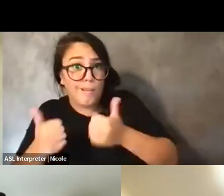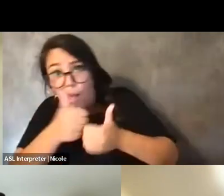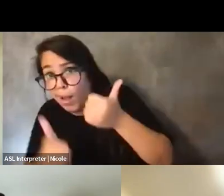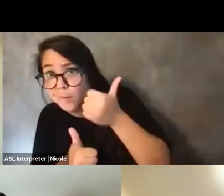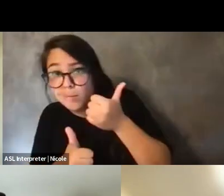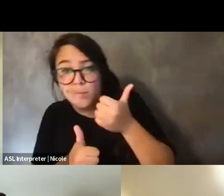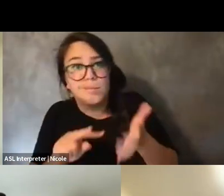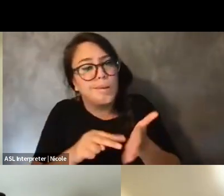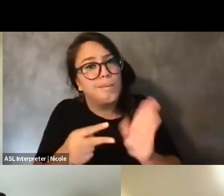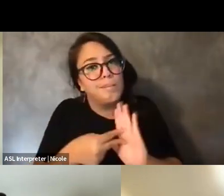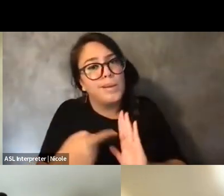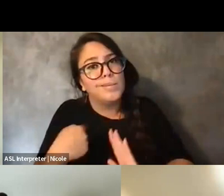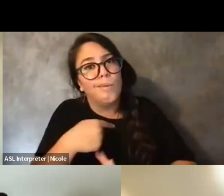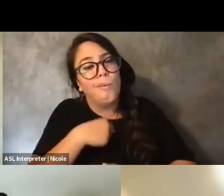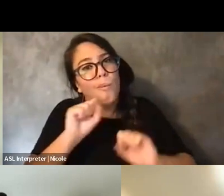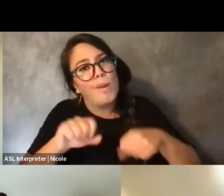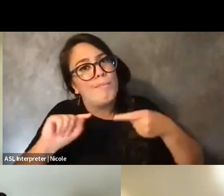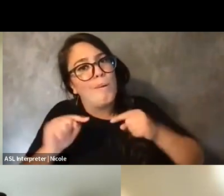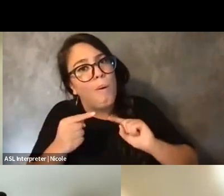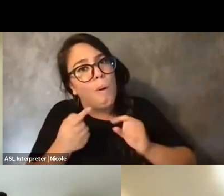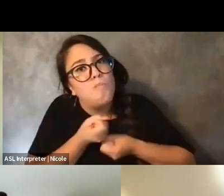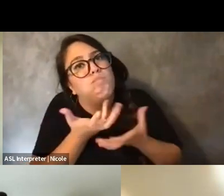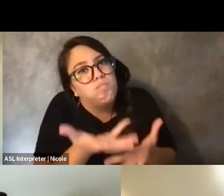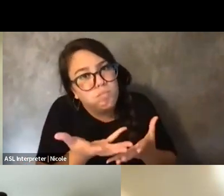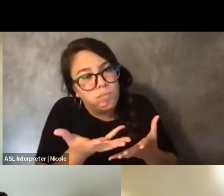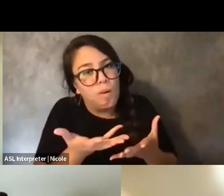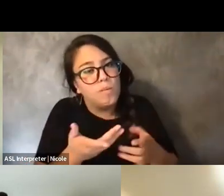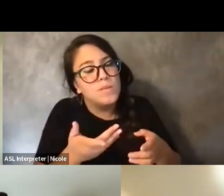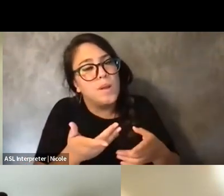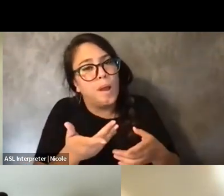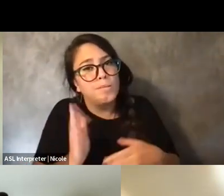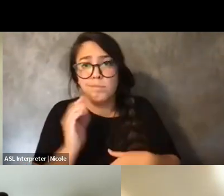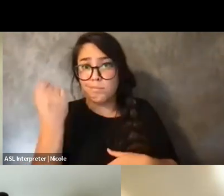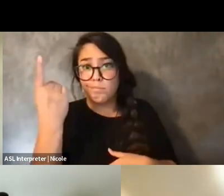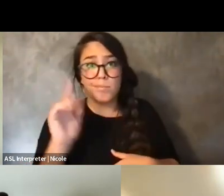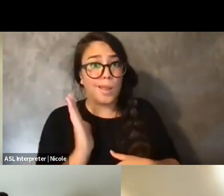and that, like, our relationship to the work matters just as much as the actual product of the work.